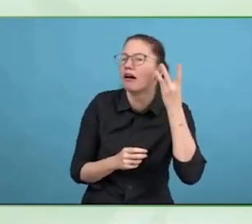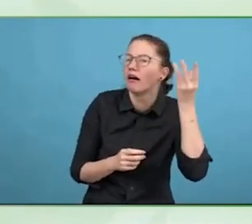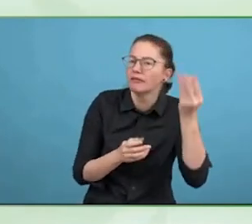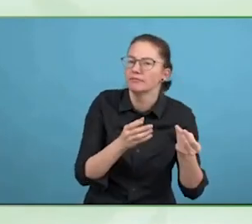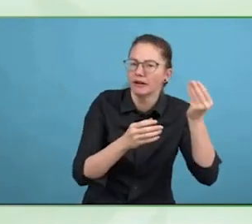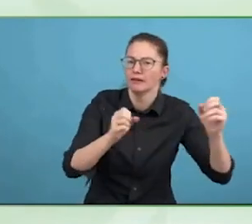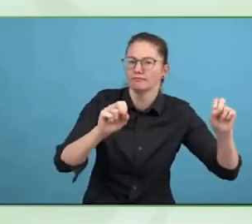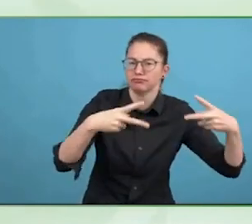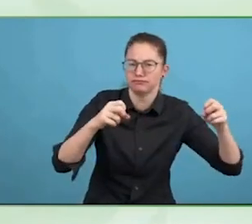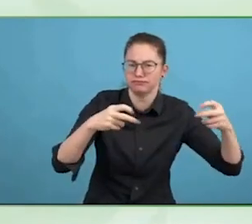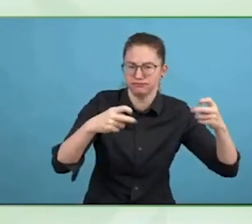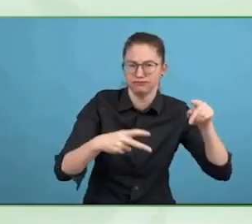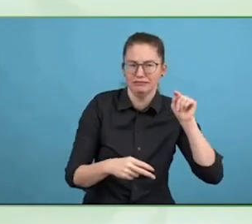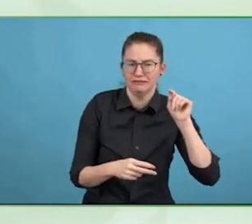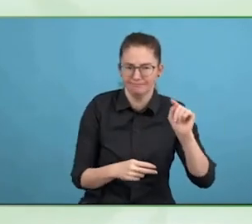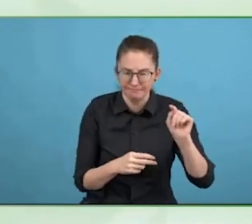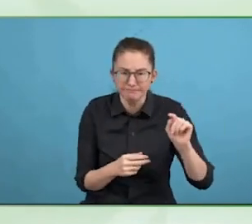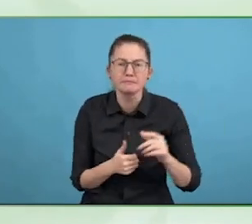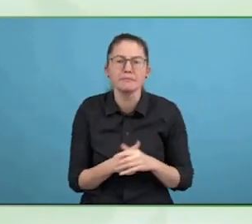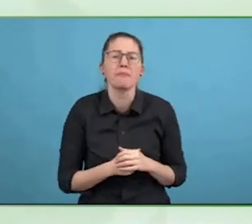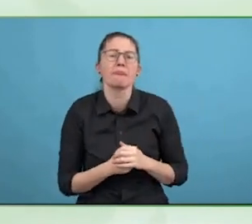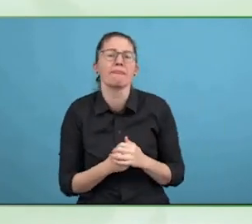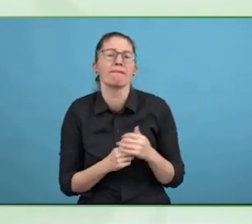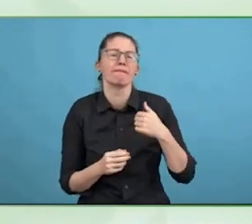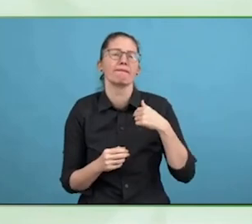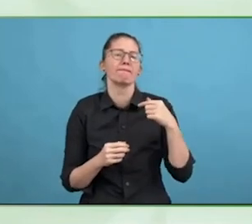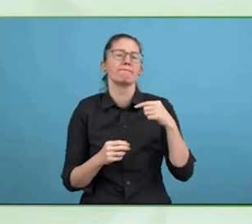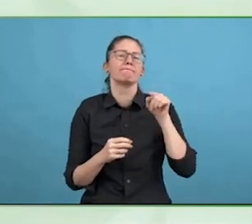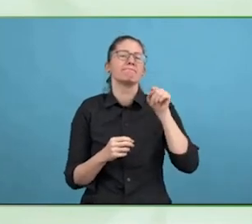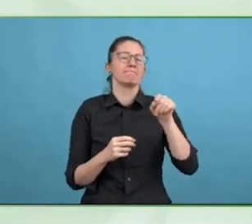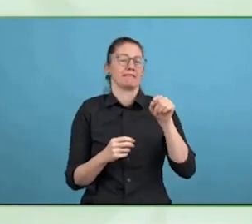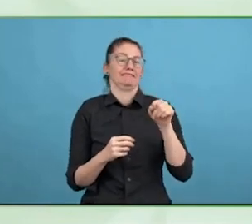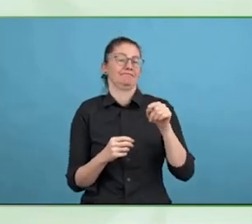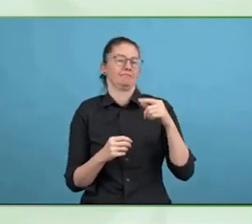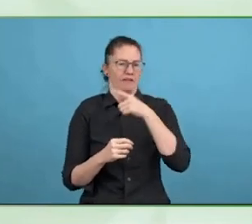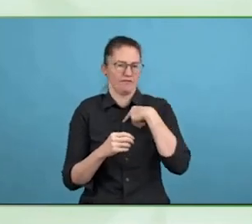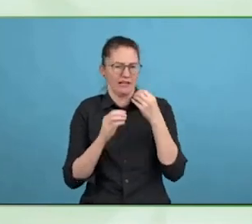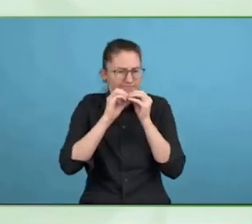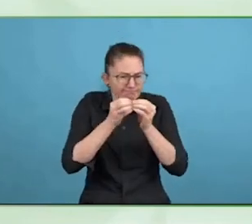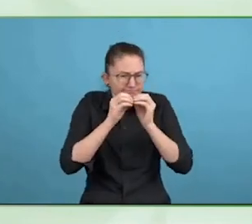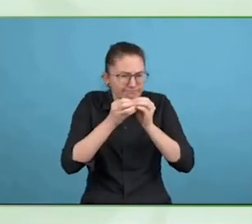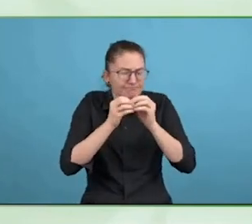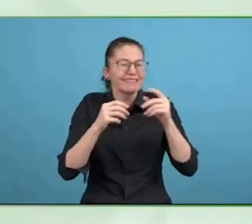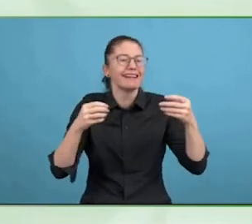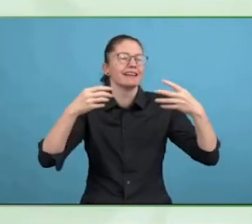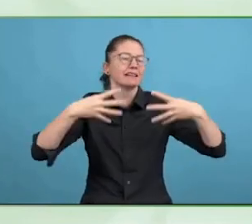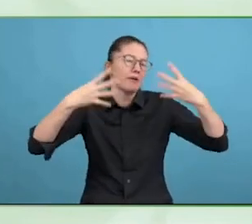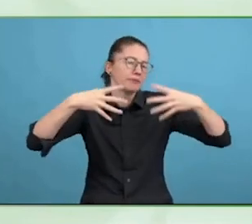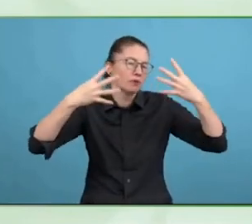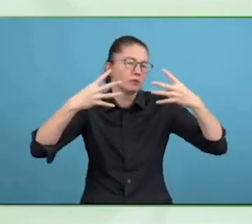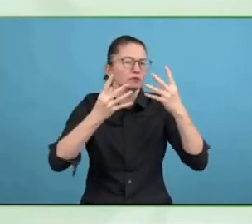There is more awareness. And recognition audio description for low vision users as necessary.